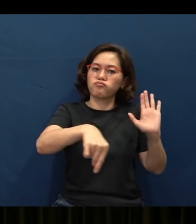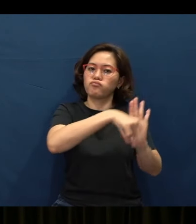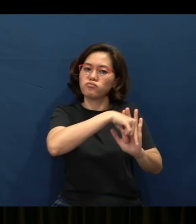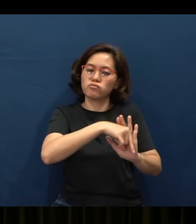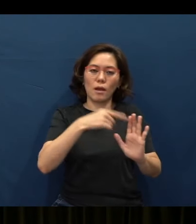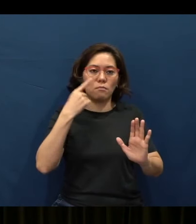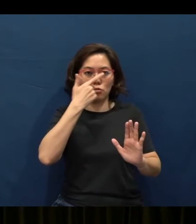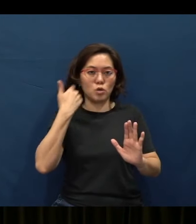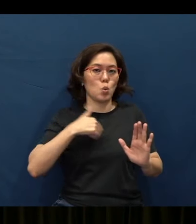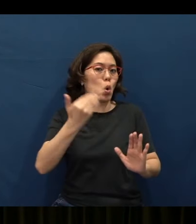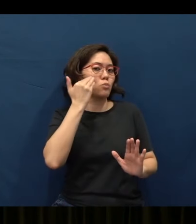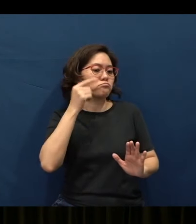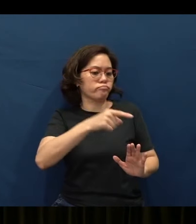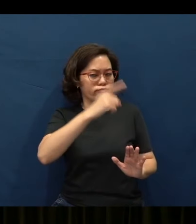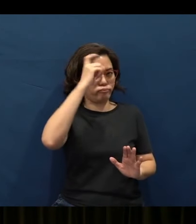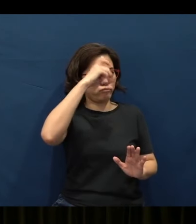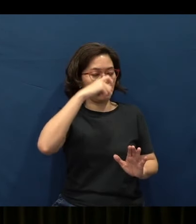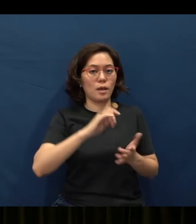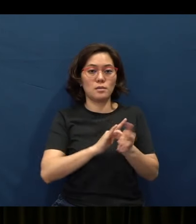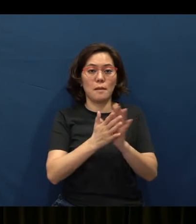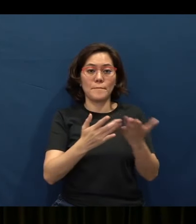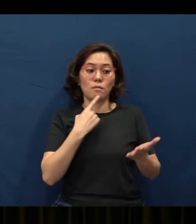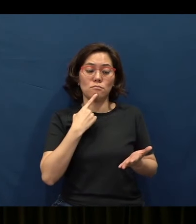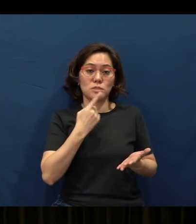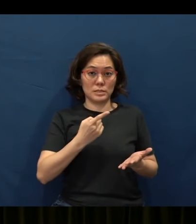was wise and the Bible tells us that he spoke with